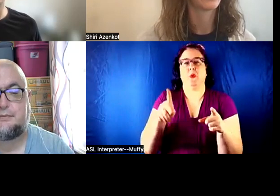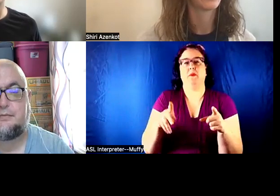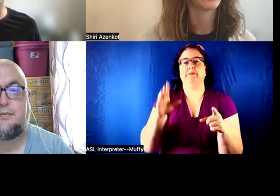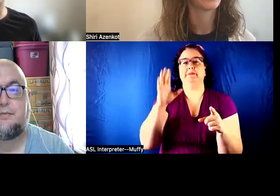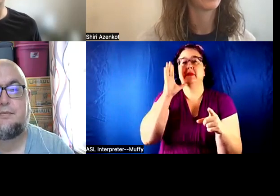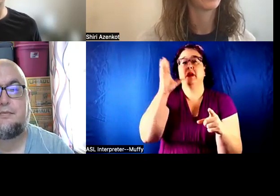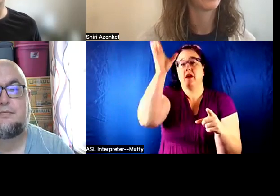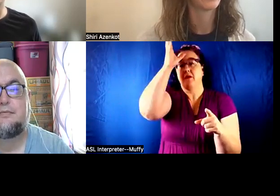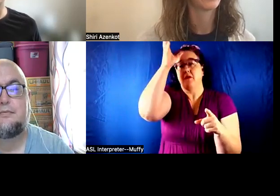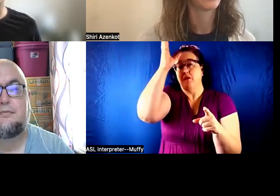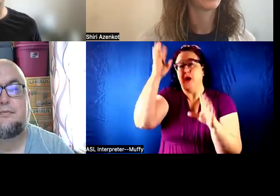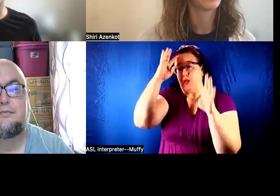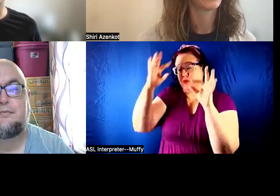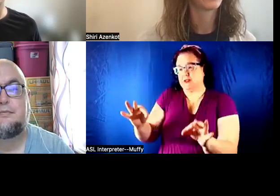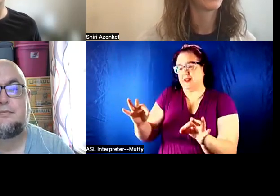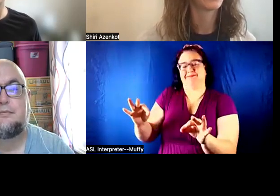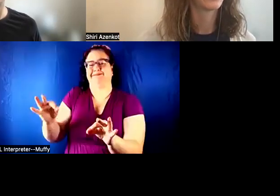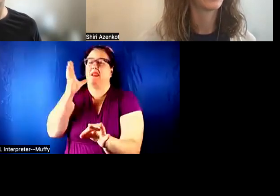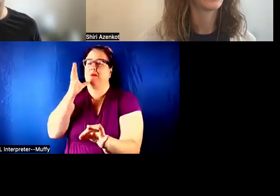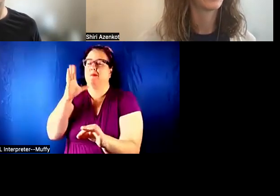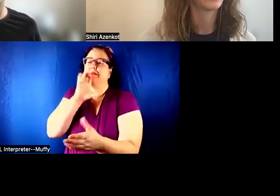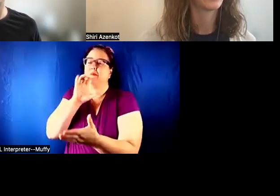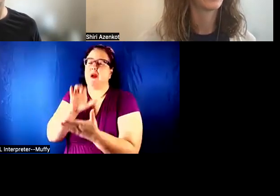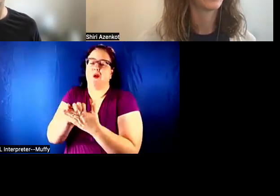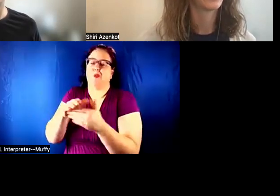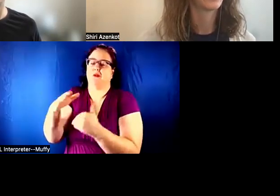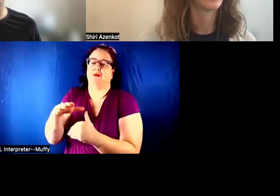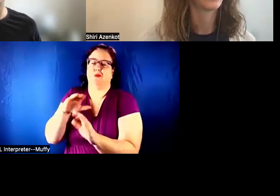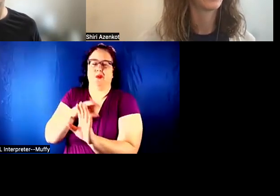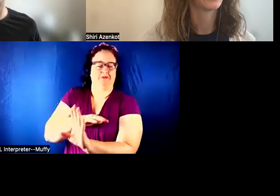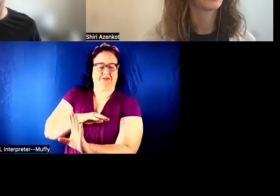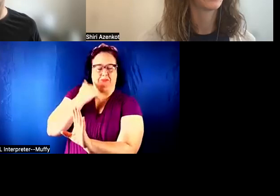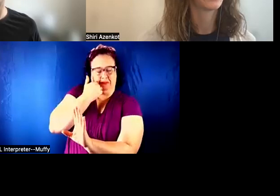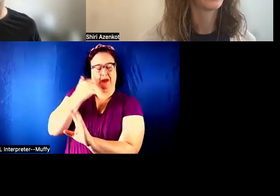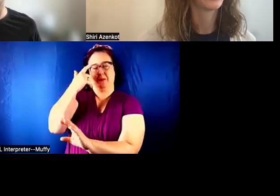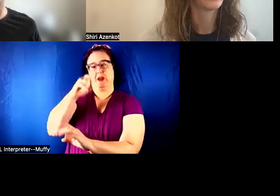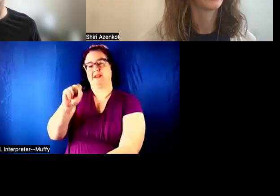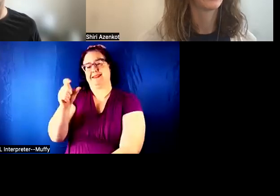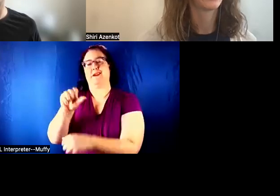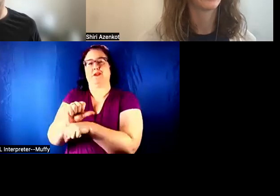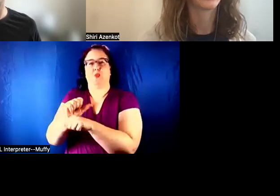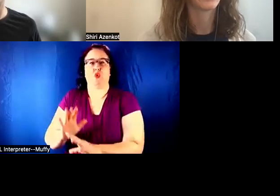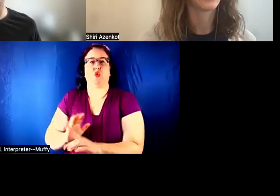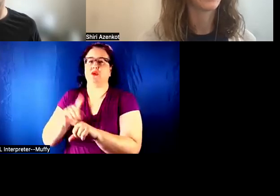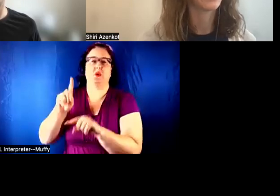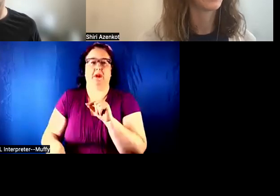IS SHAMEFUL BECAUSE SHE'S A SEX WORKER SO I WILL LEAVE. VERY ABSURD THINGS. SO, THE CHILDREN ENDED